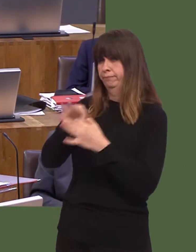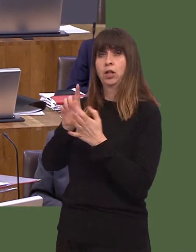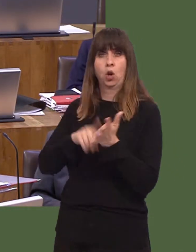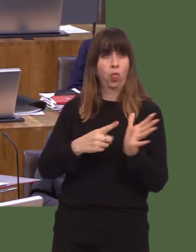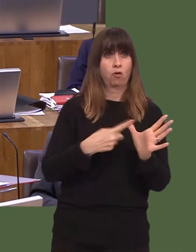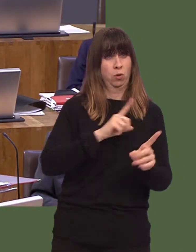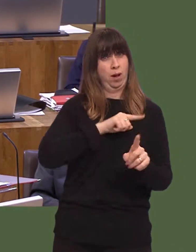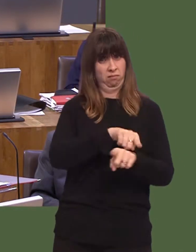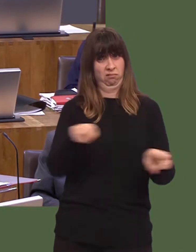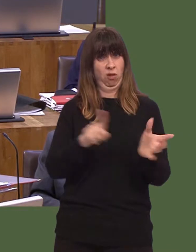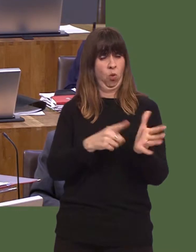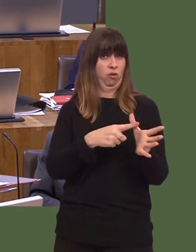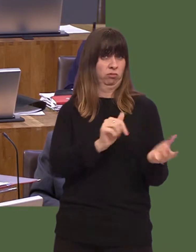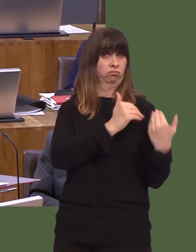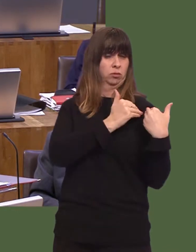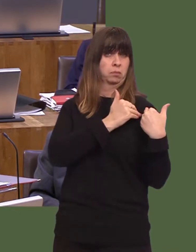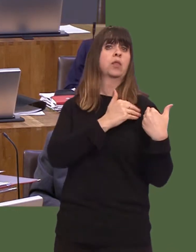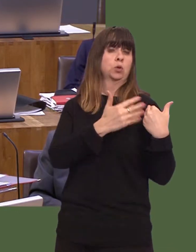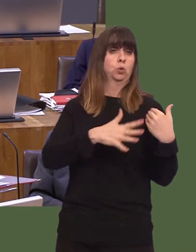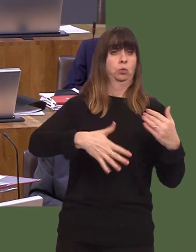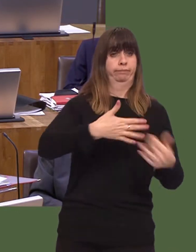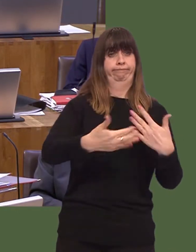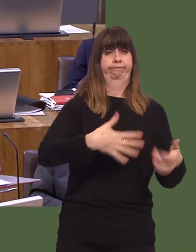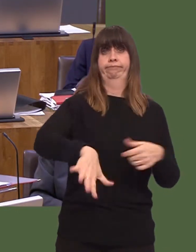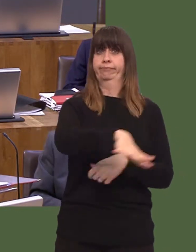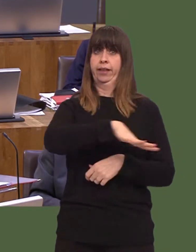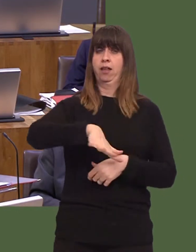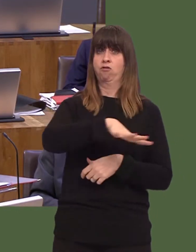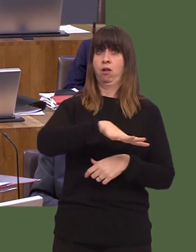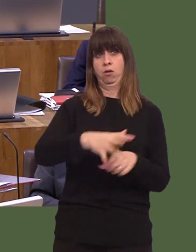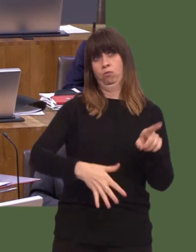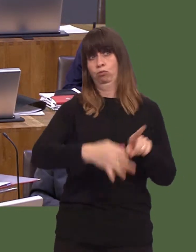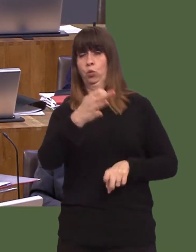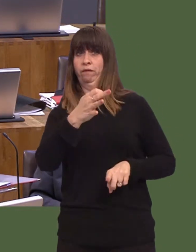meeting needs in their local areas, to ensure that people donít become homeless in the